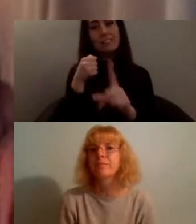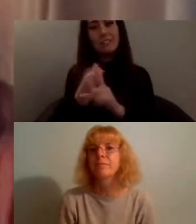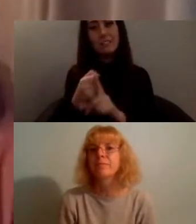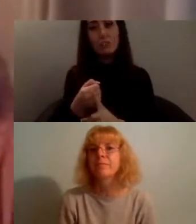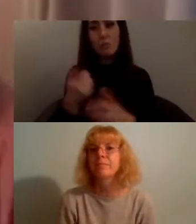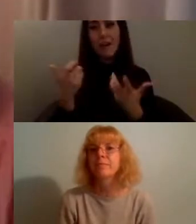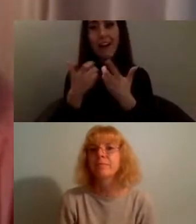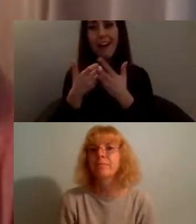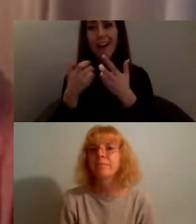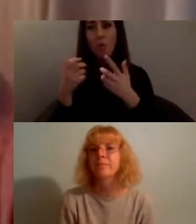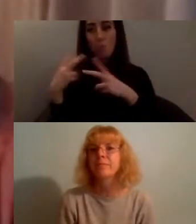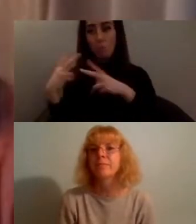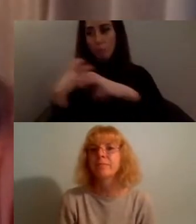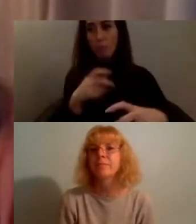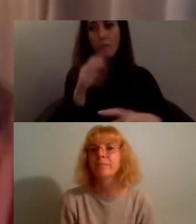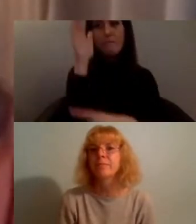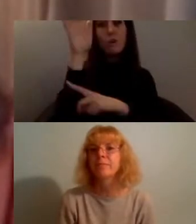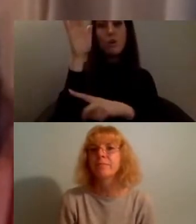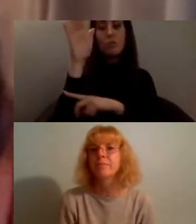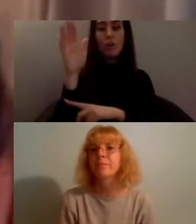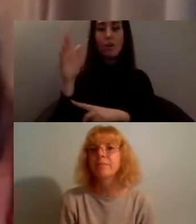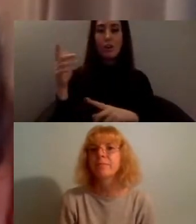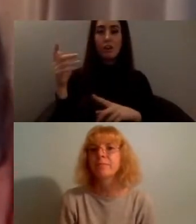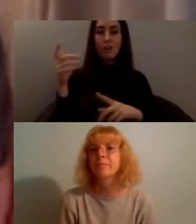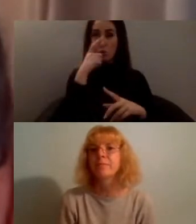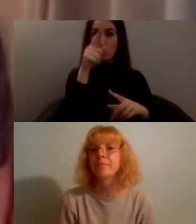at any point during the event you can ask a question and throughout